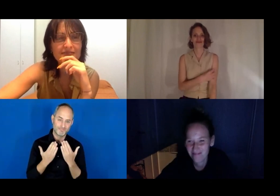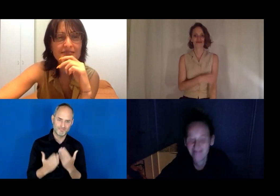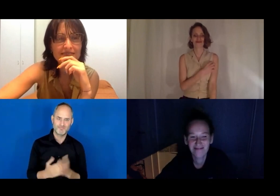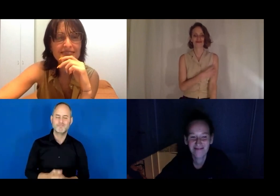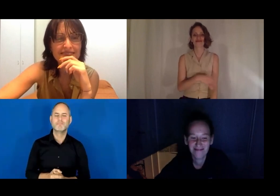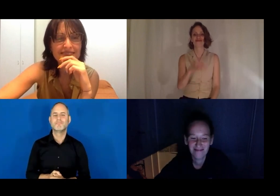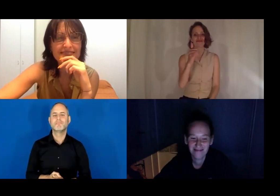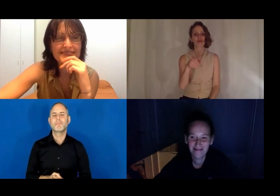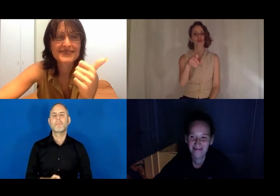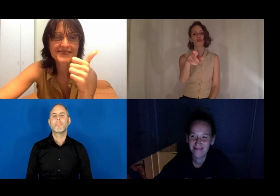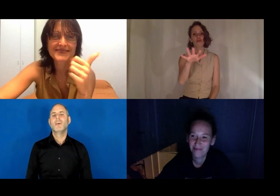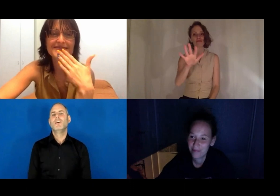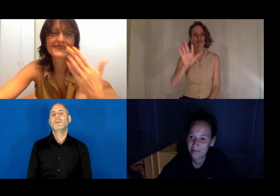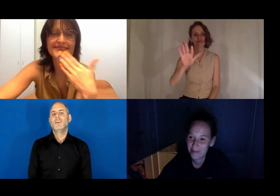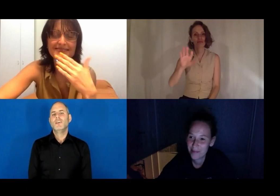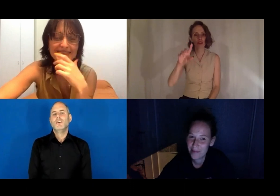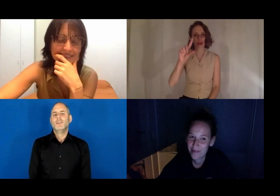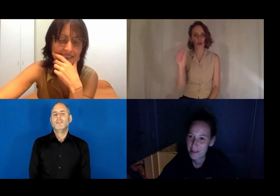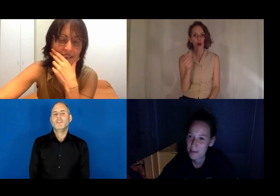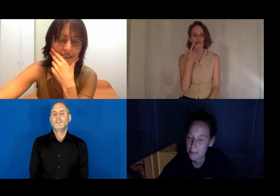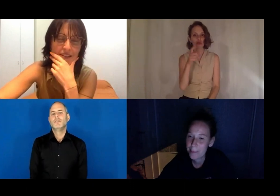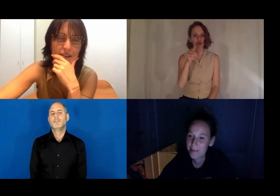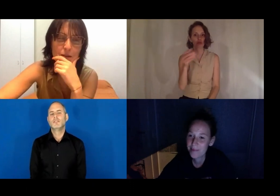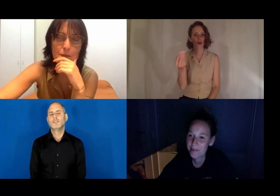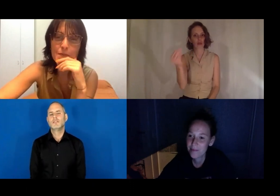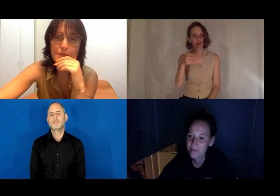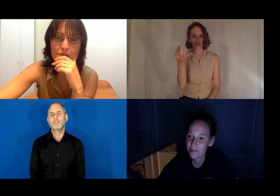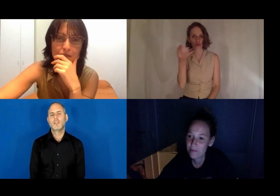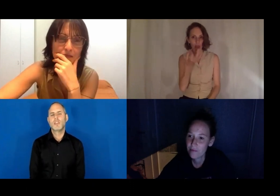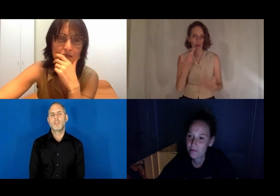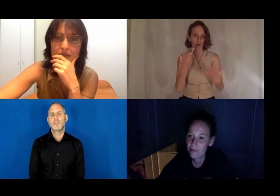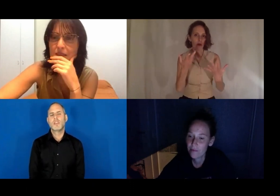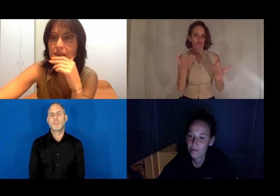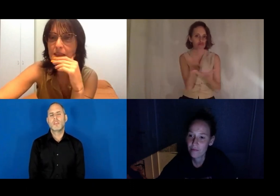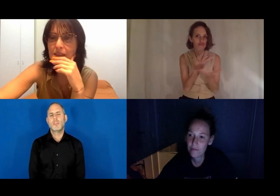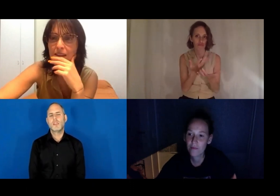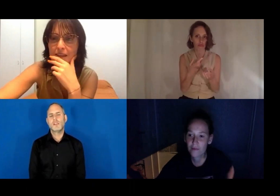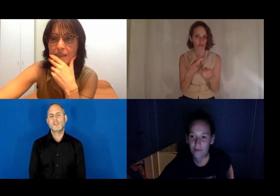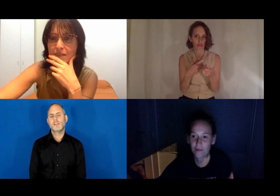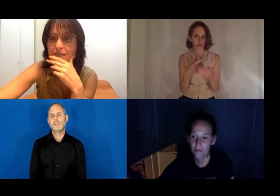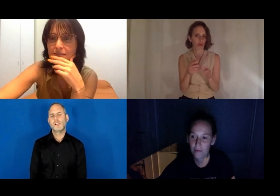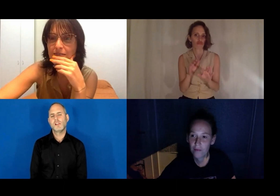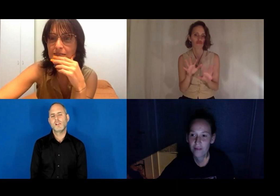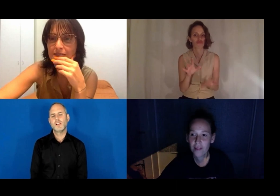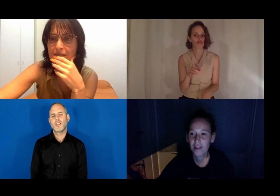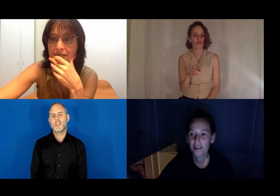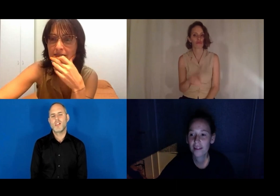Kassandra Wedel: Yes, Lua. Would you like to add another question?